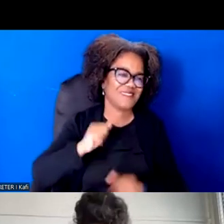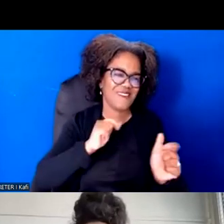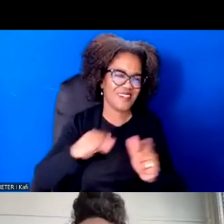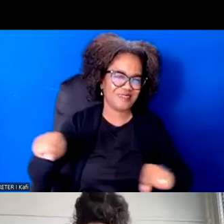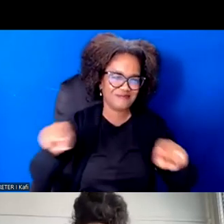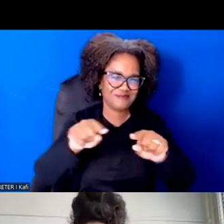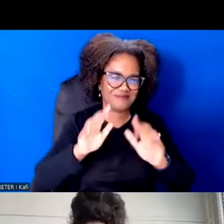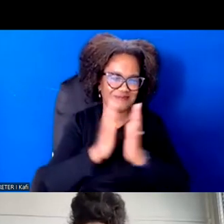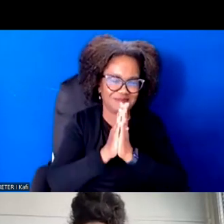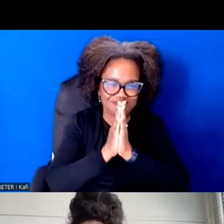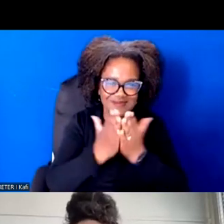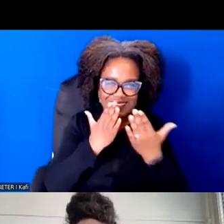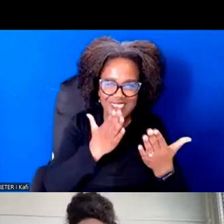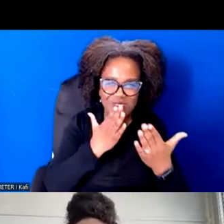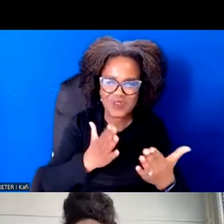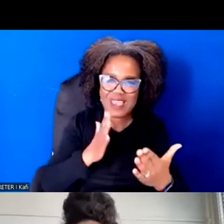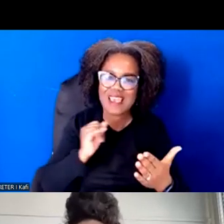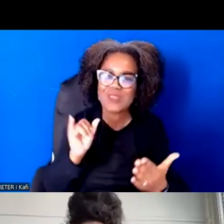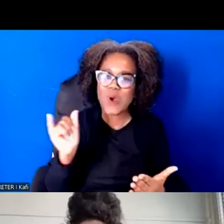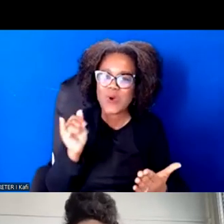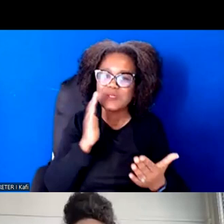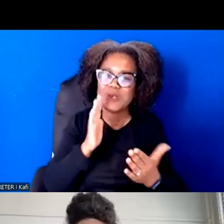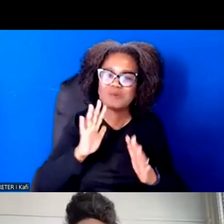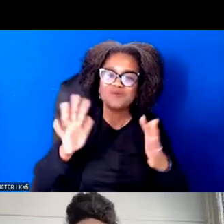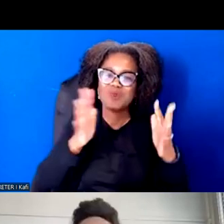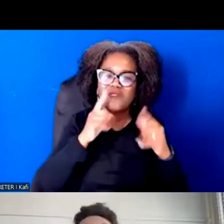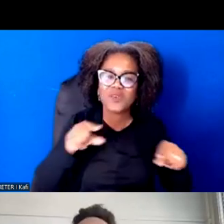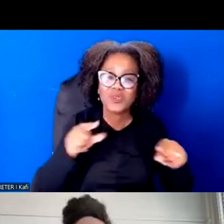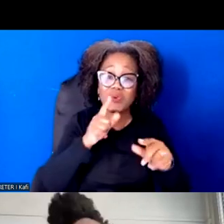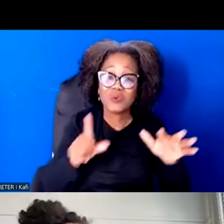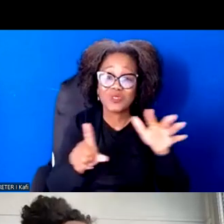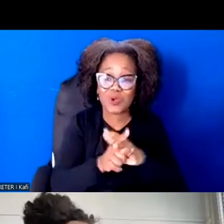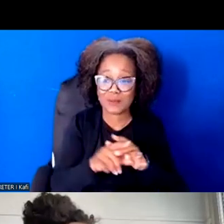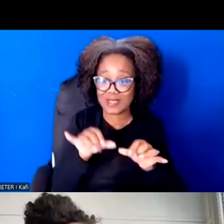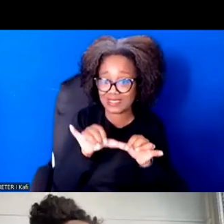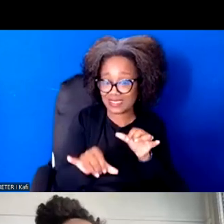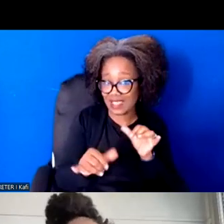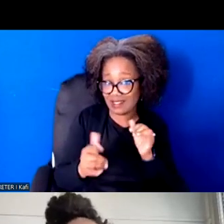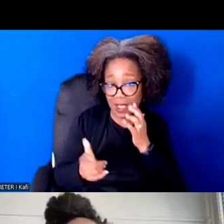out to everybody who came and for staying a little bit late. Thank you. Oh. Lastly, please fill out the eval.